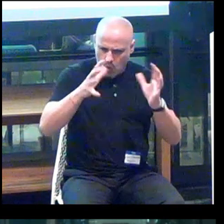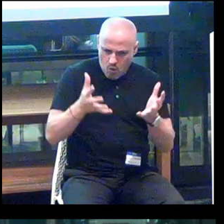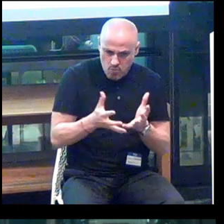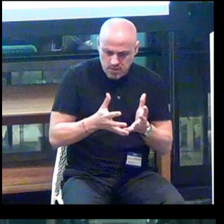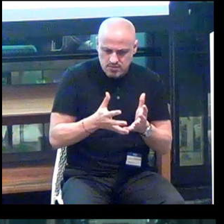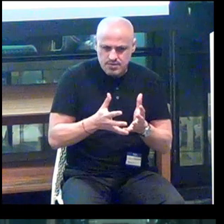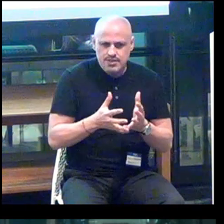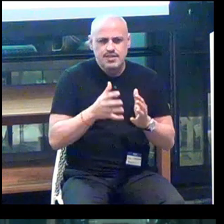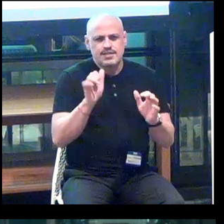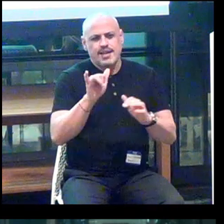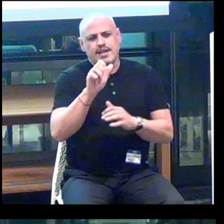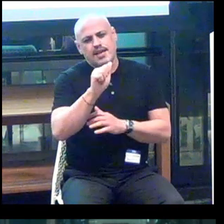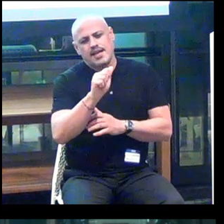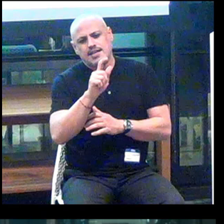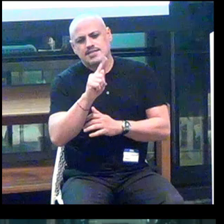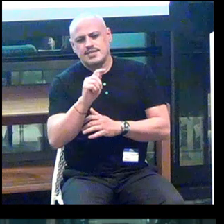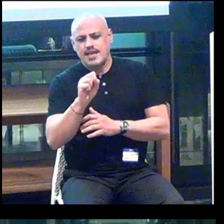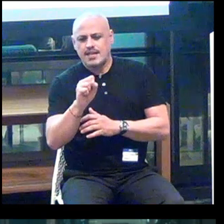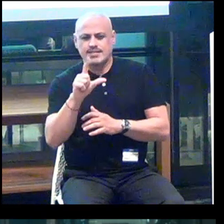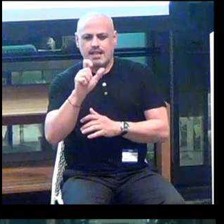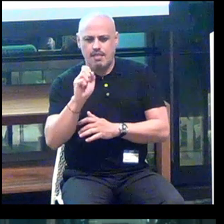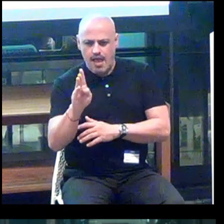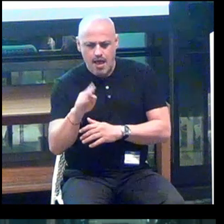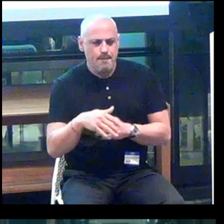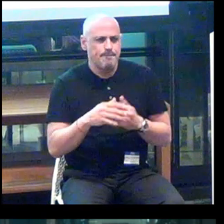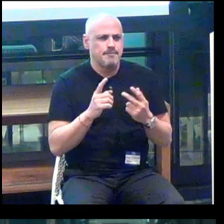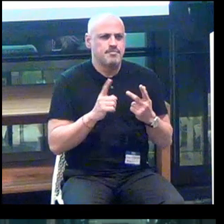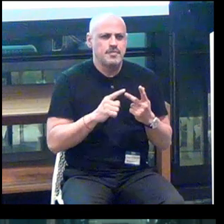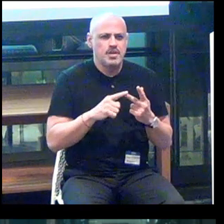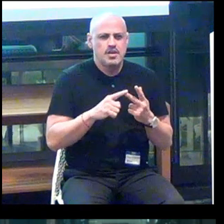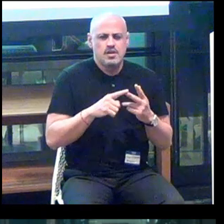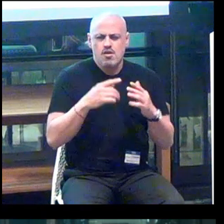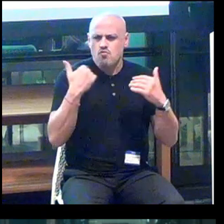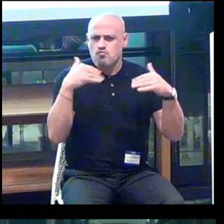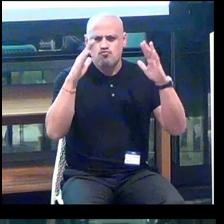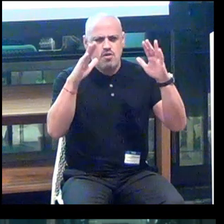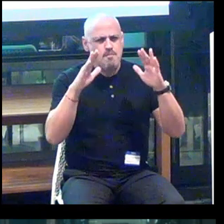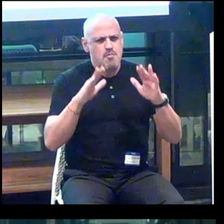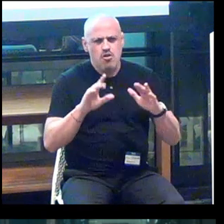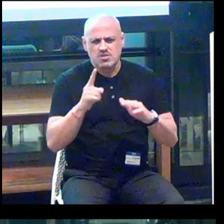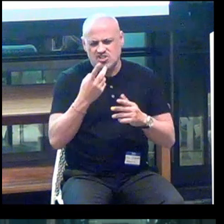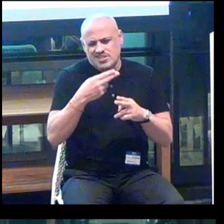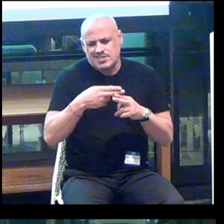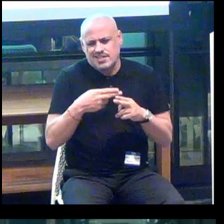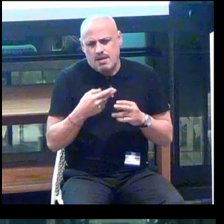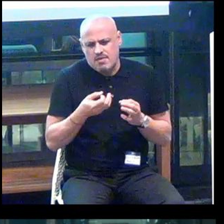Like, ATS Labs. Remarkable -- just to name a few.